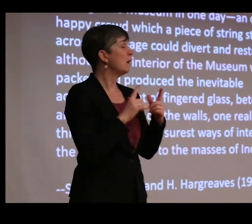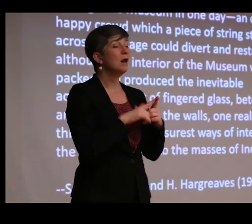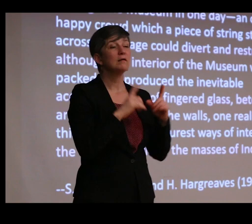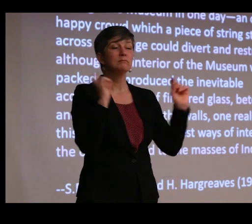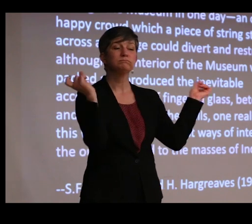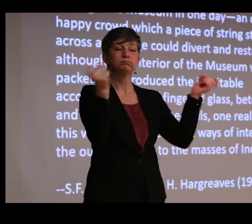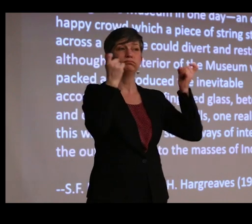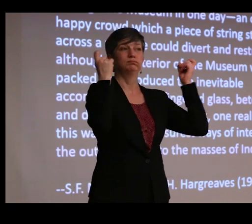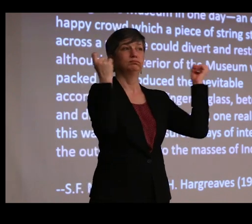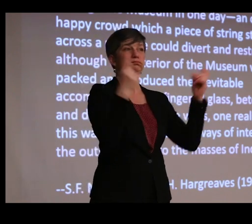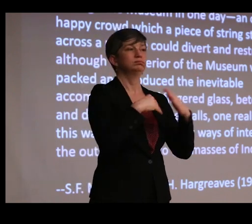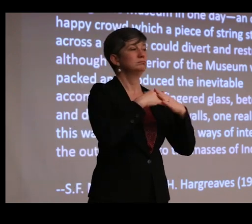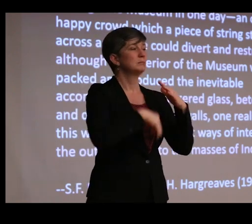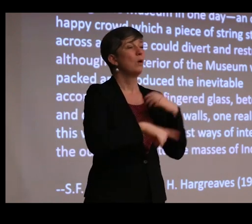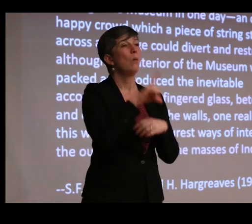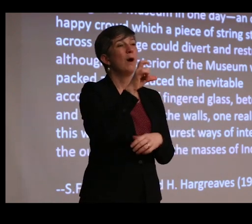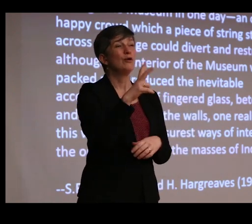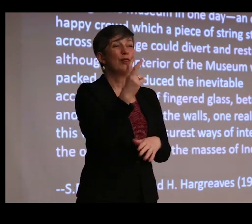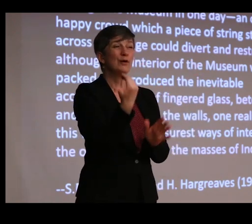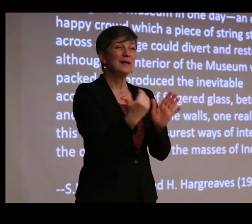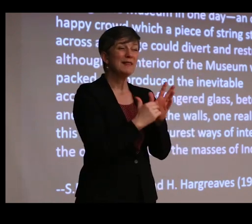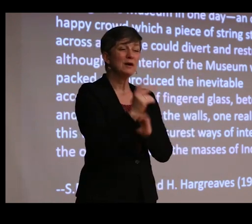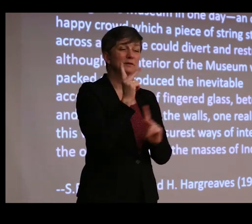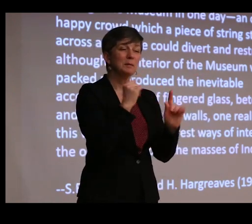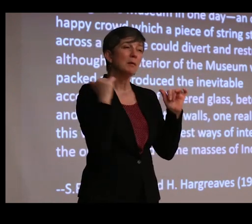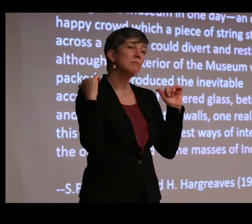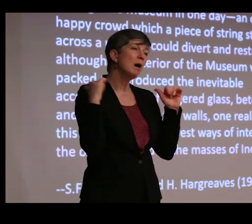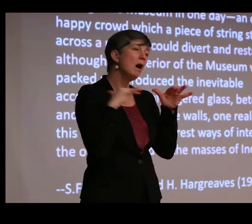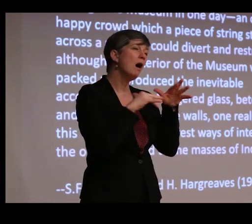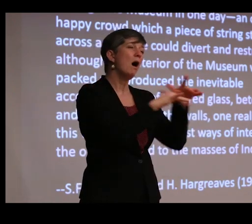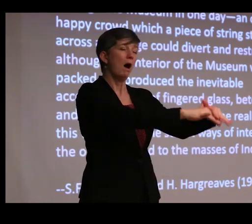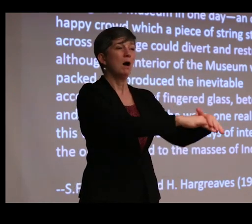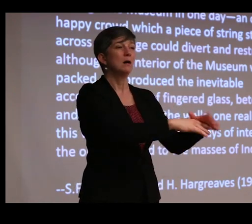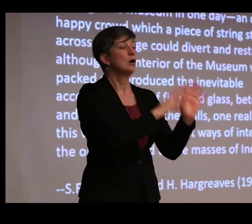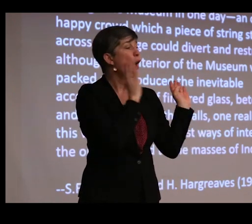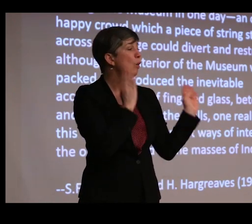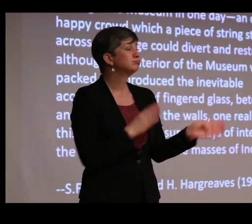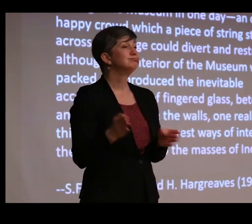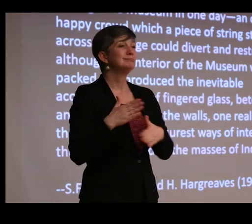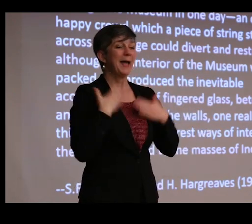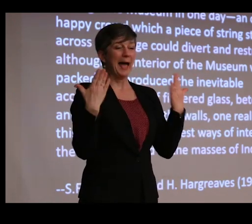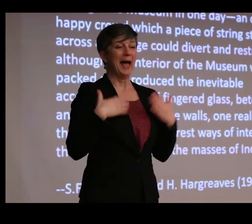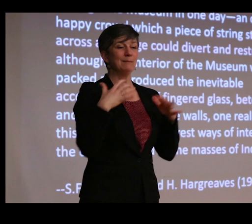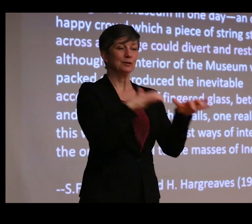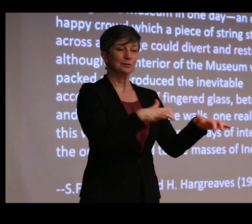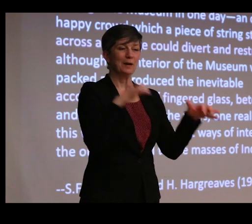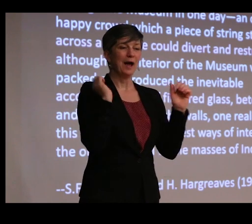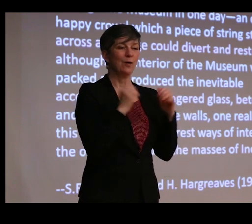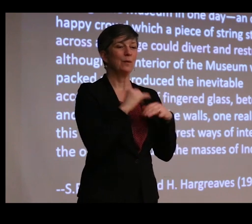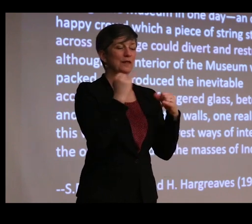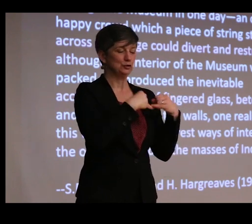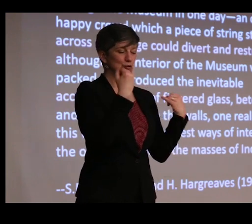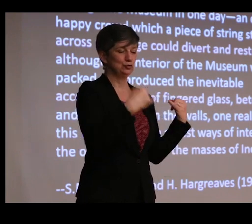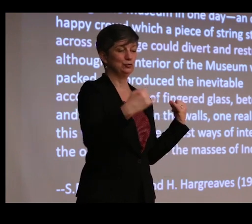no less than 130,000 people trooped in, an orderly happy crowd where a piece of string